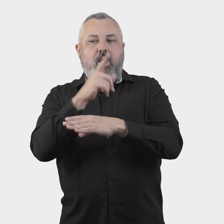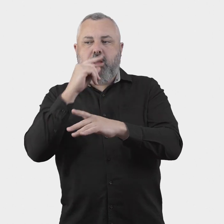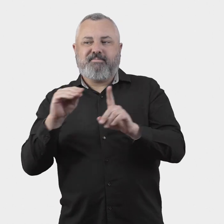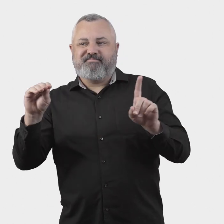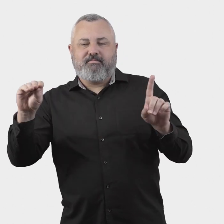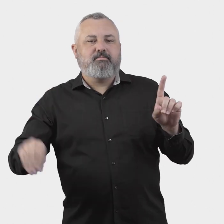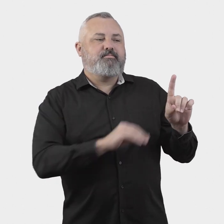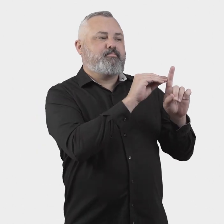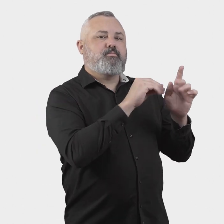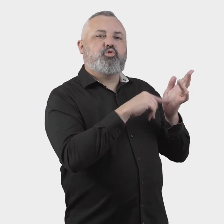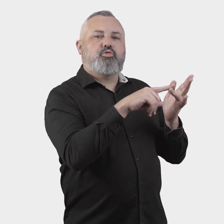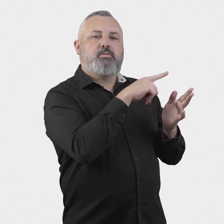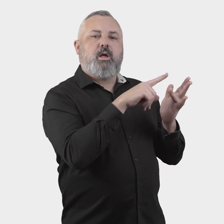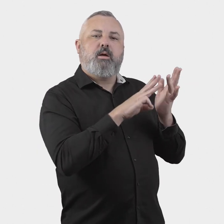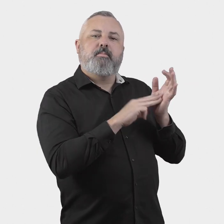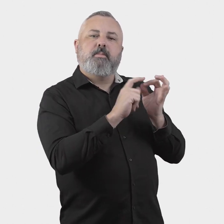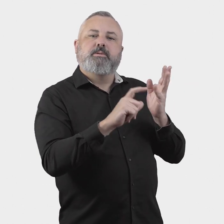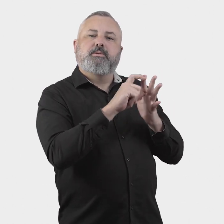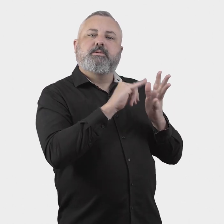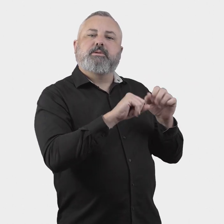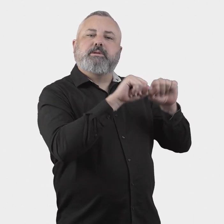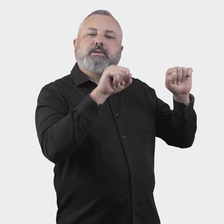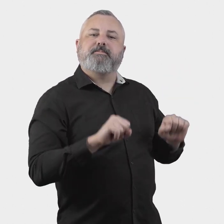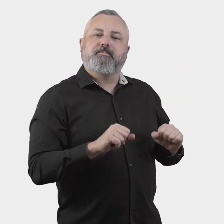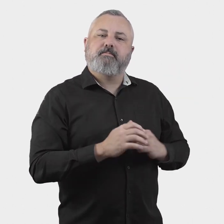escalated to consideration by the ombuds scheme.